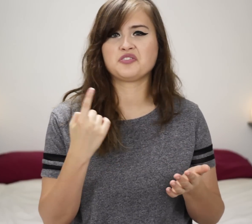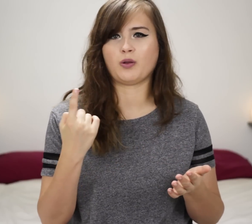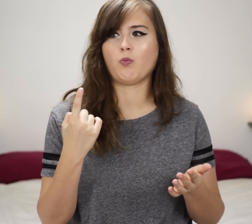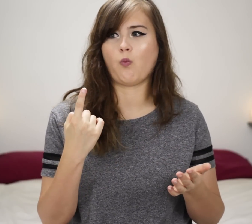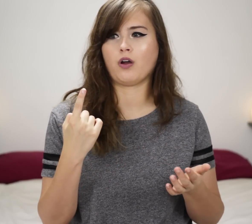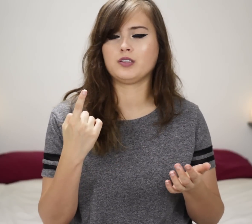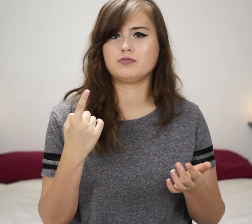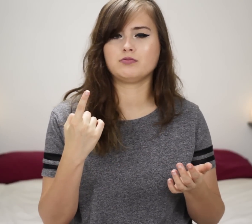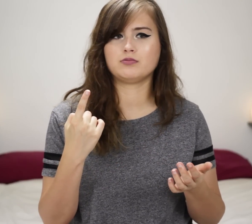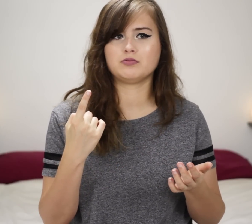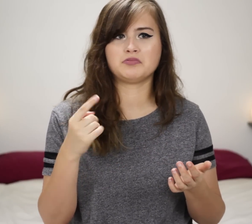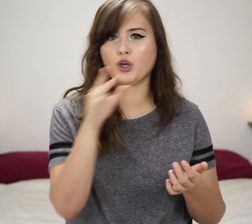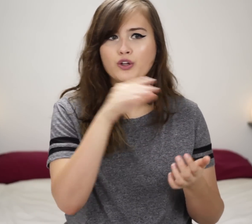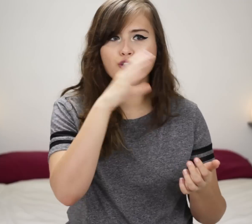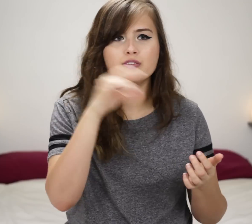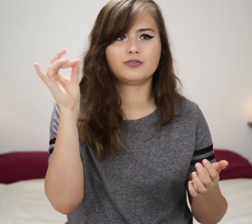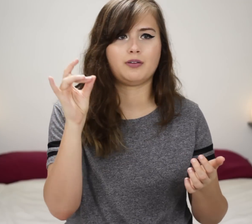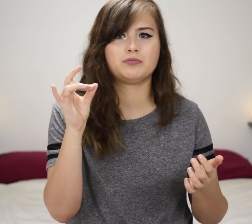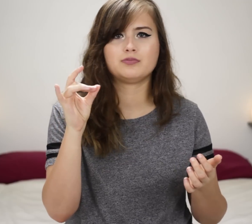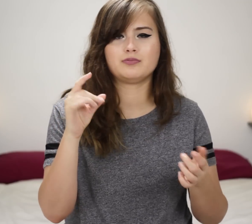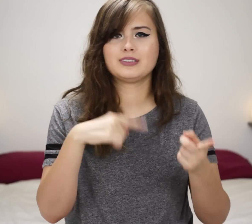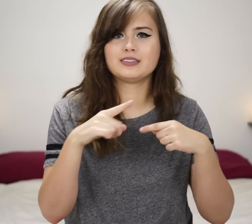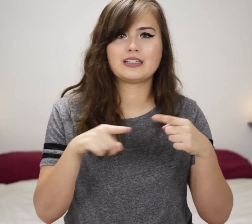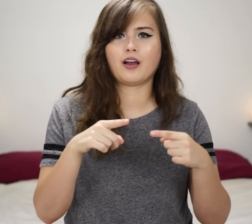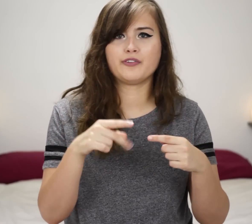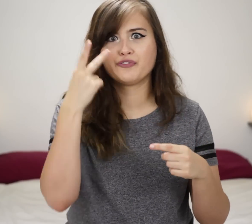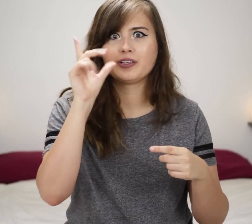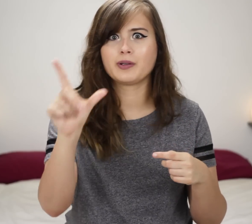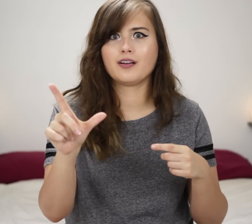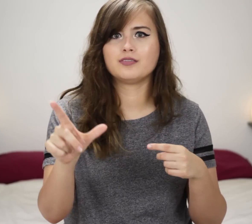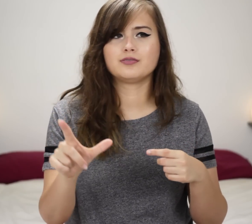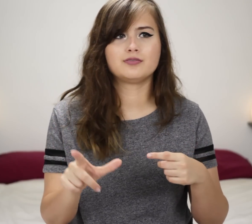Someone looked up how to sign "see you later!"